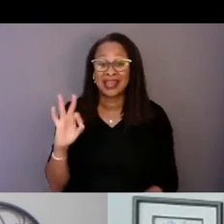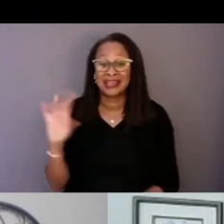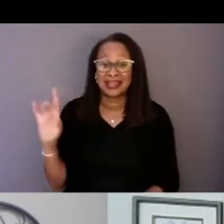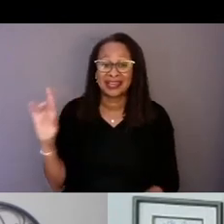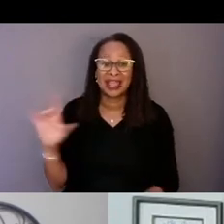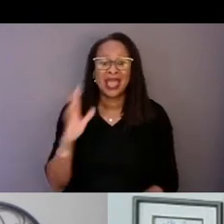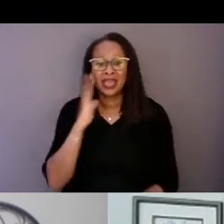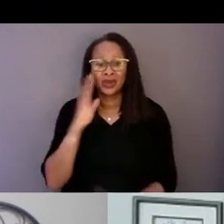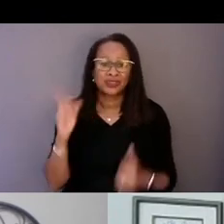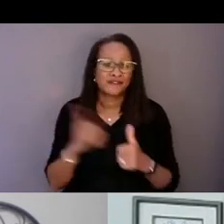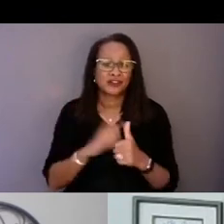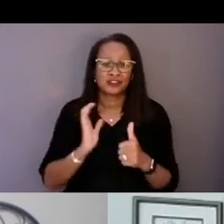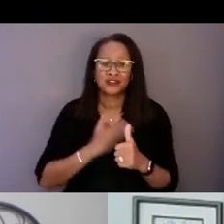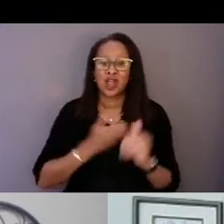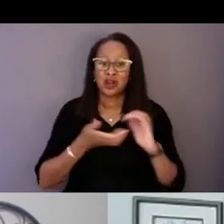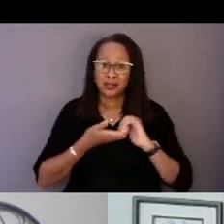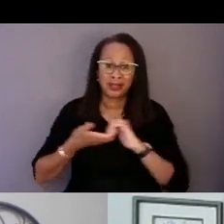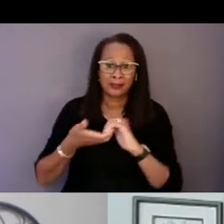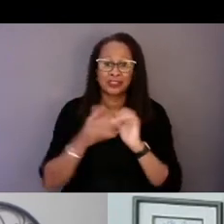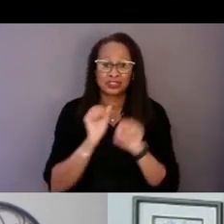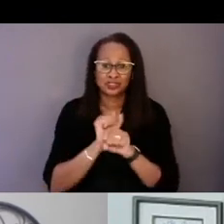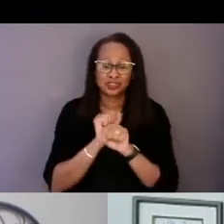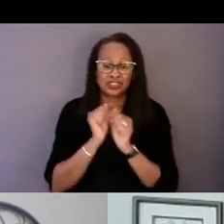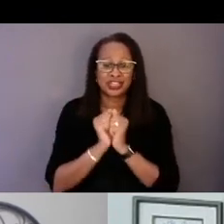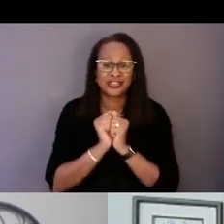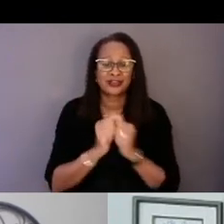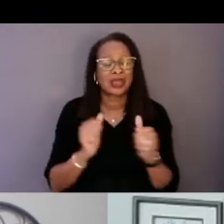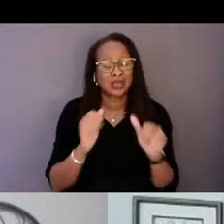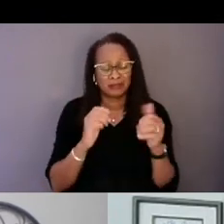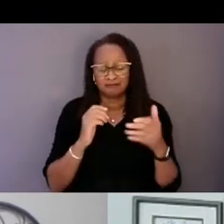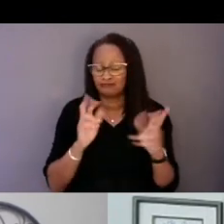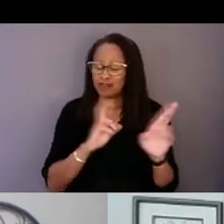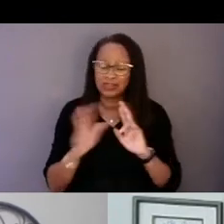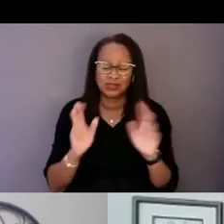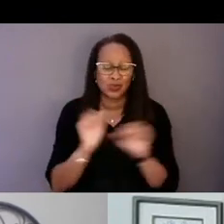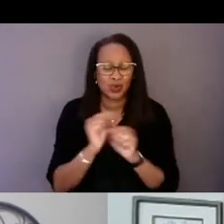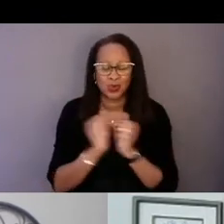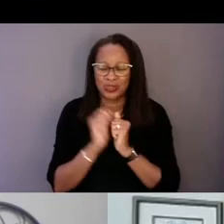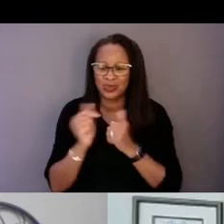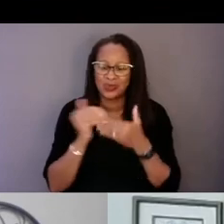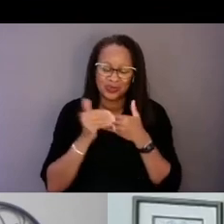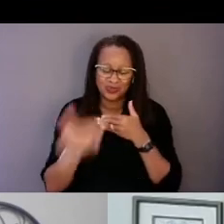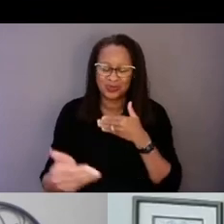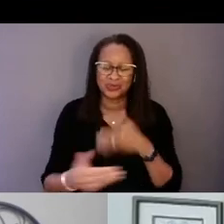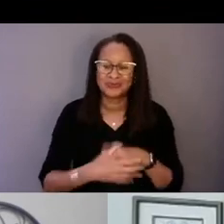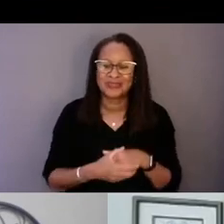and I really look forward to continuing to work with you. Thank you for having me today.